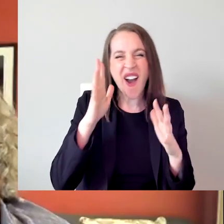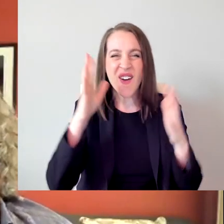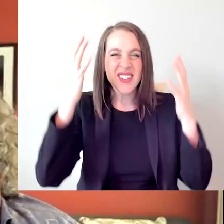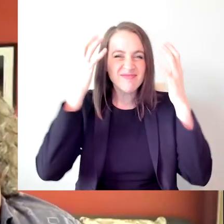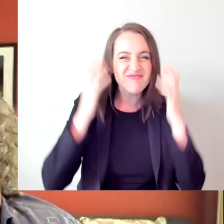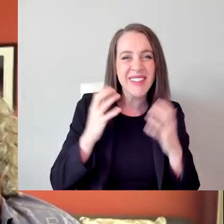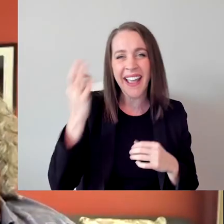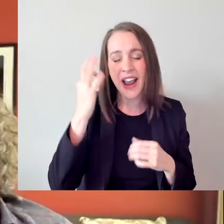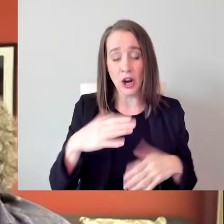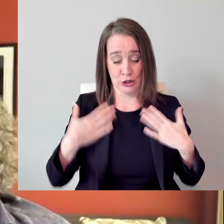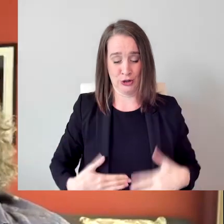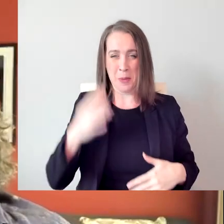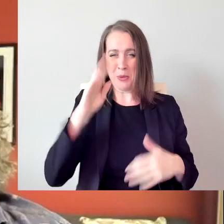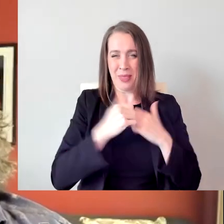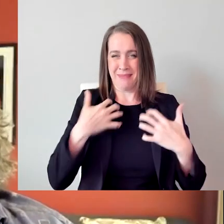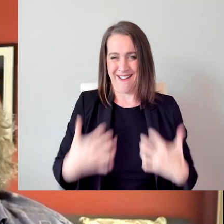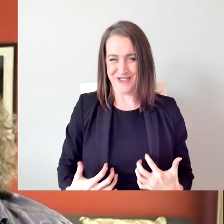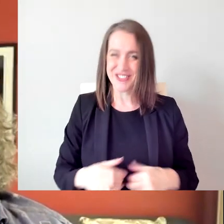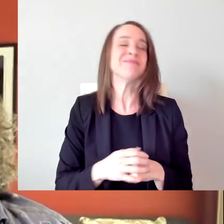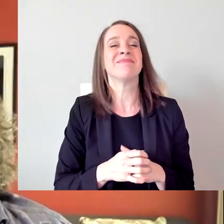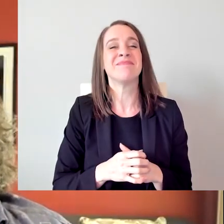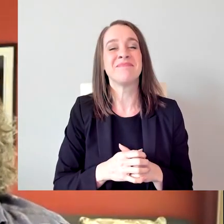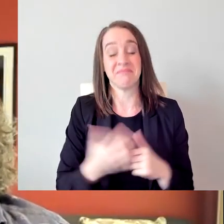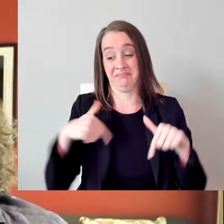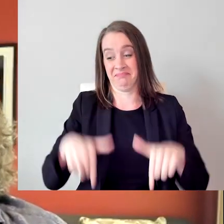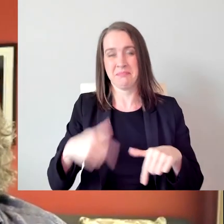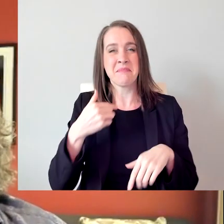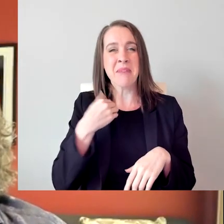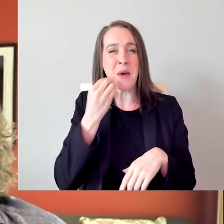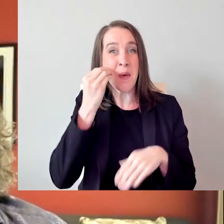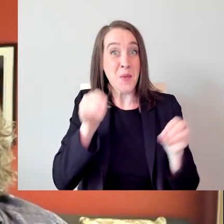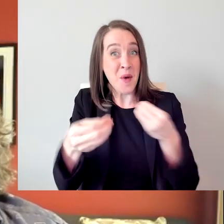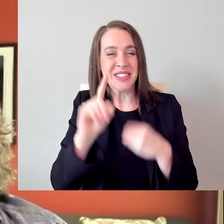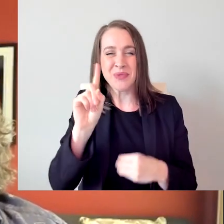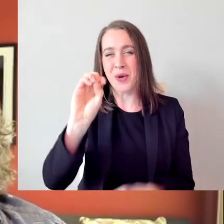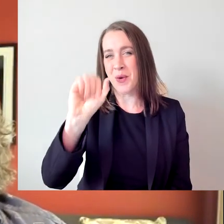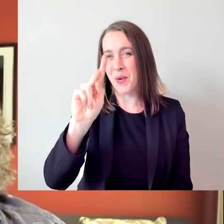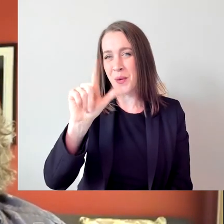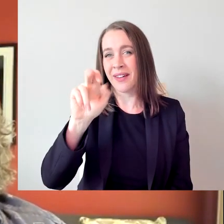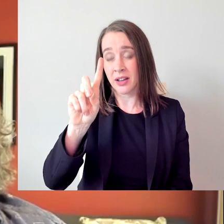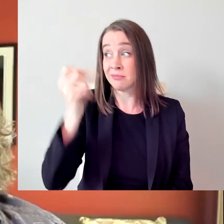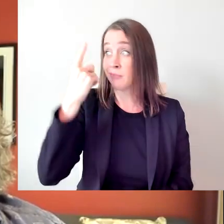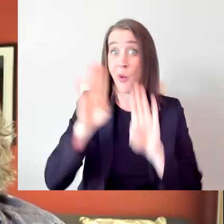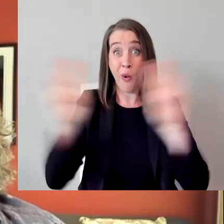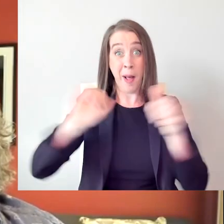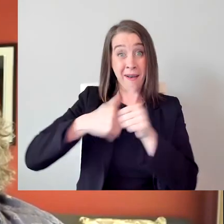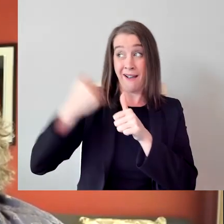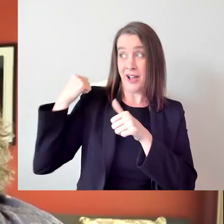And I've got a blue patterned shirt on. I am in my home office in Oakland. There's a red wall behind me with some posters on it.